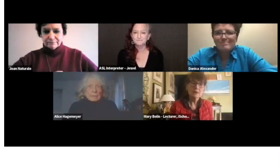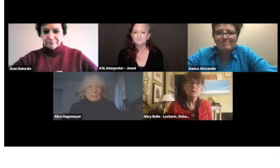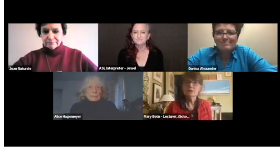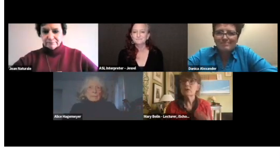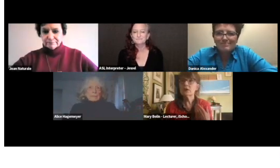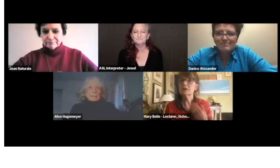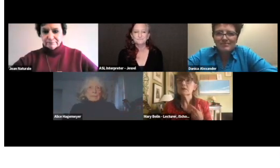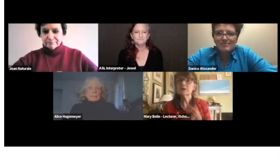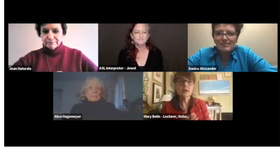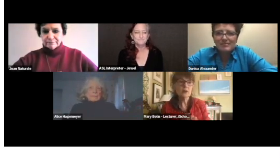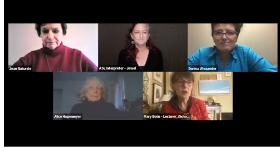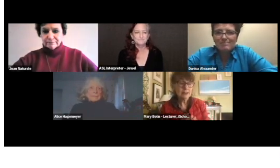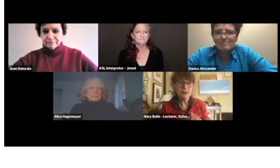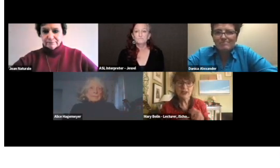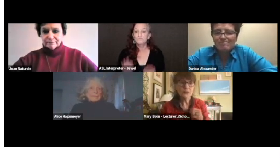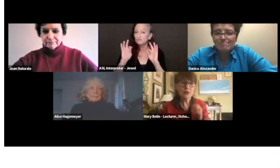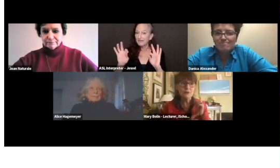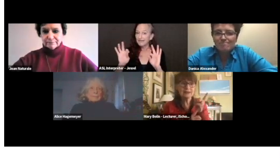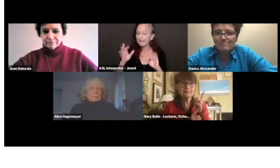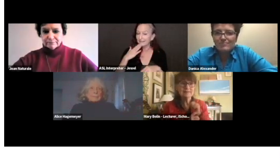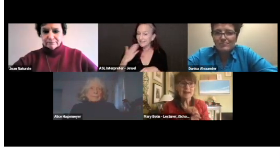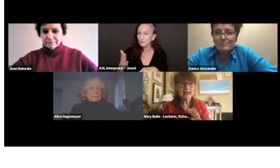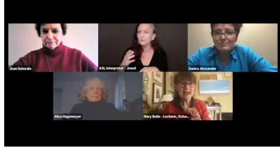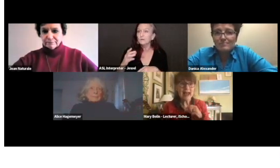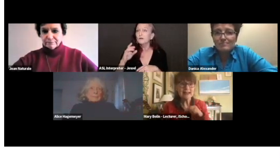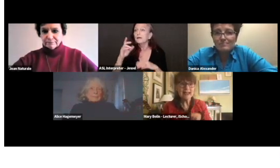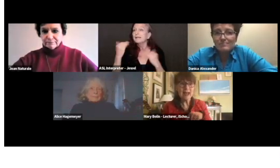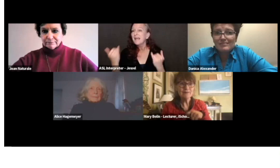That's great. Thank you. It looks like we're out of time.